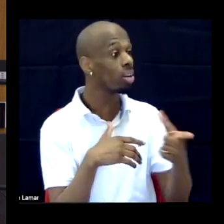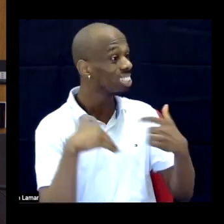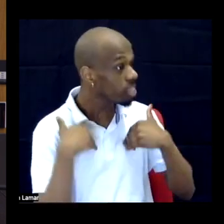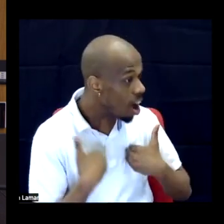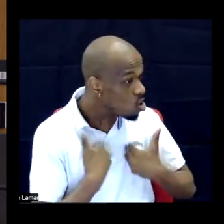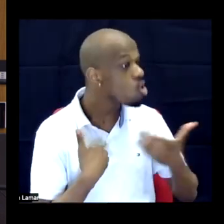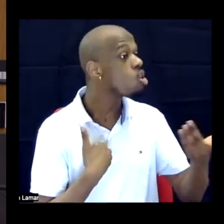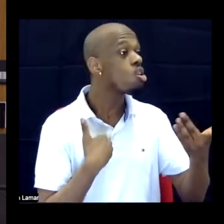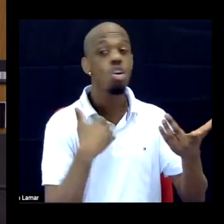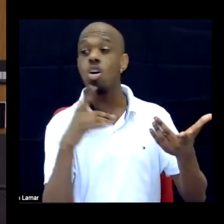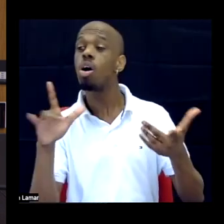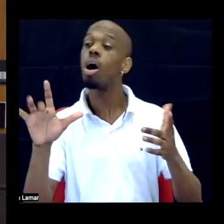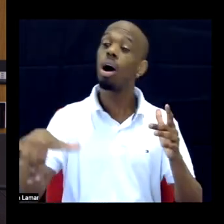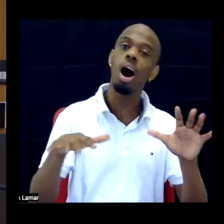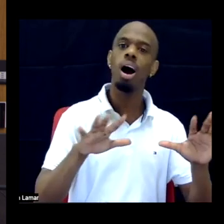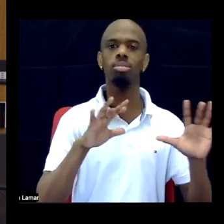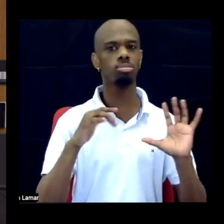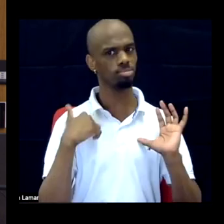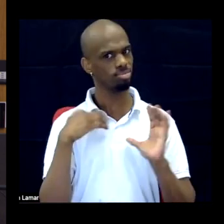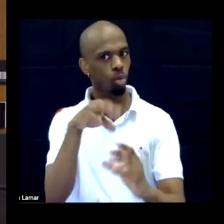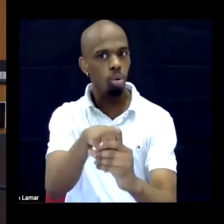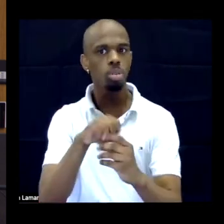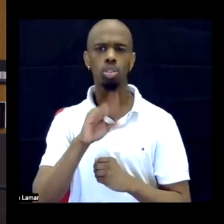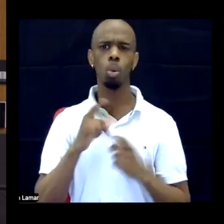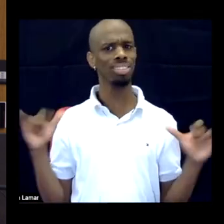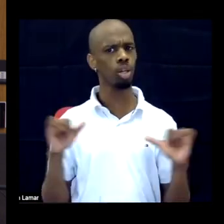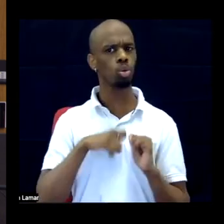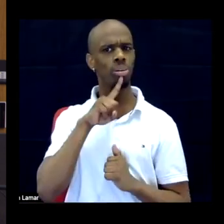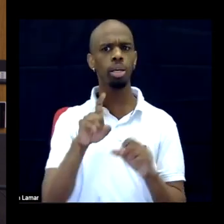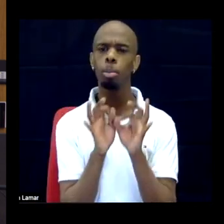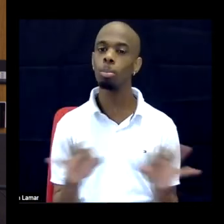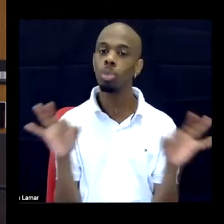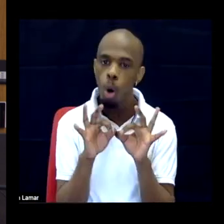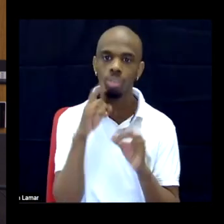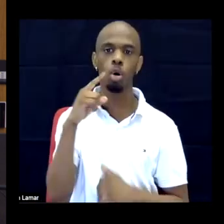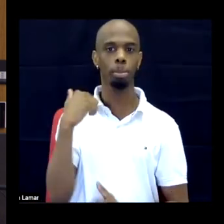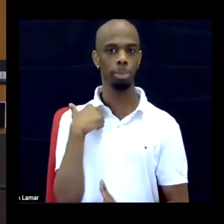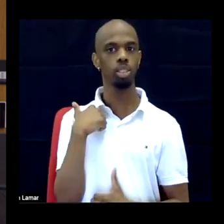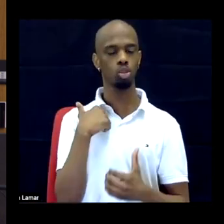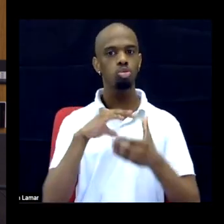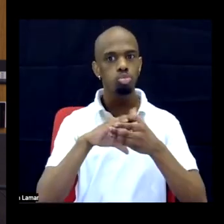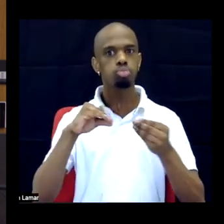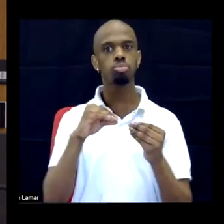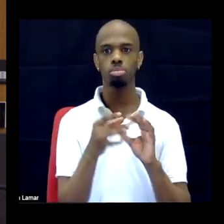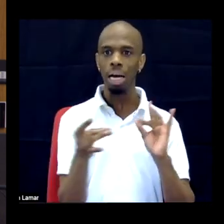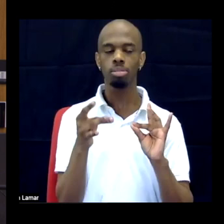And there were other folks doing other things. So it was really important for me to bring that forward because I was seeing it and,